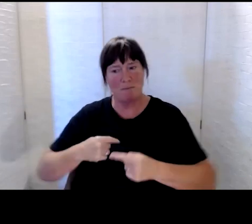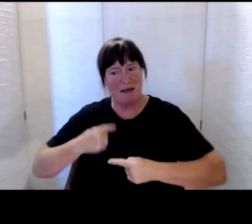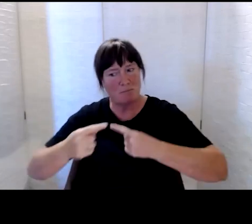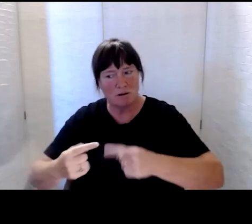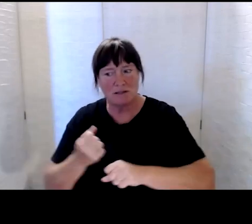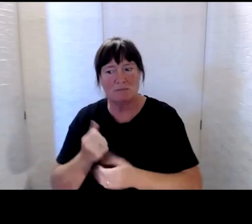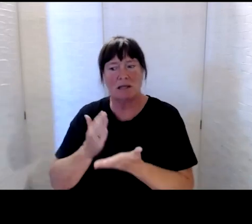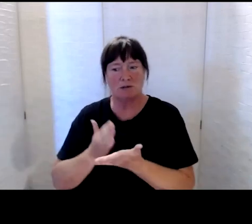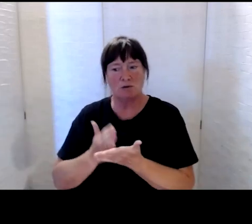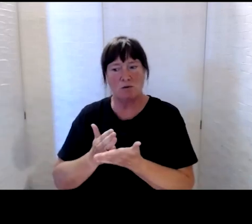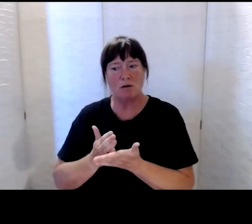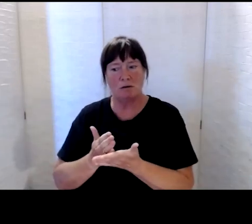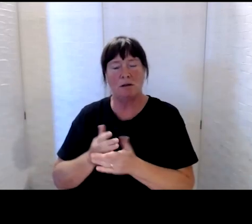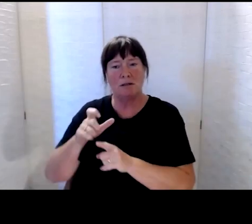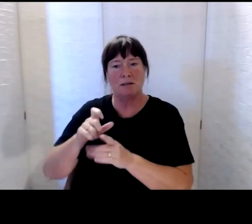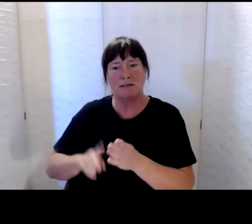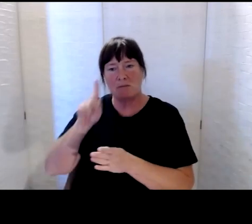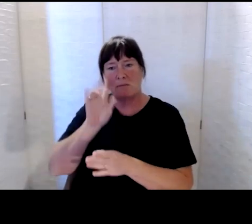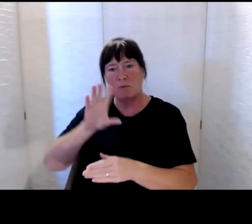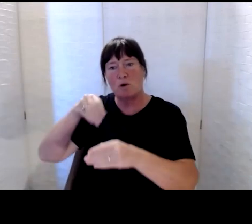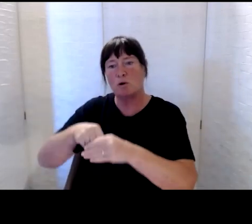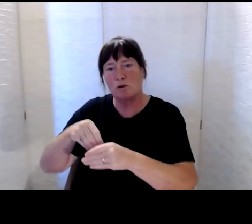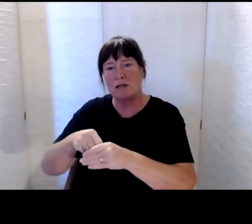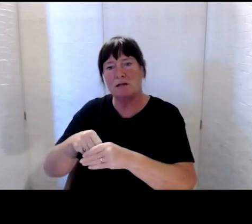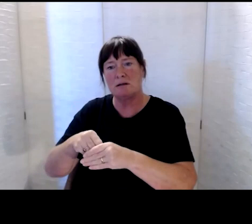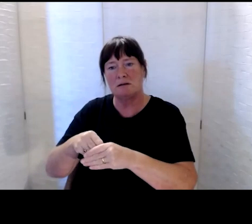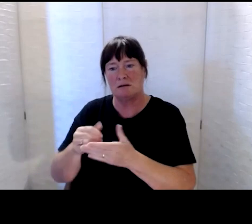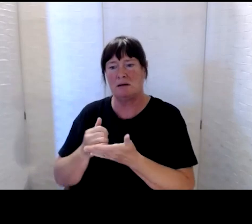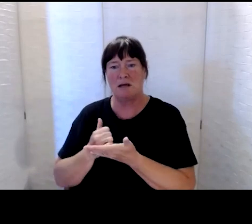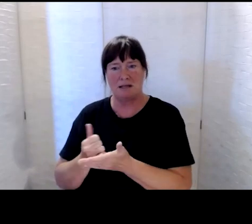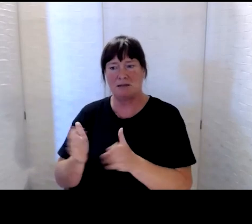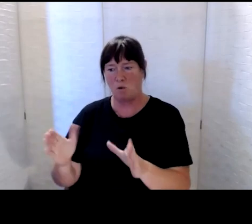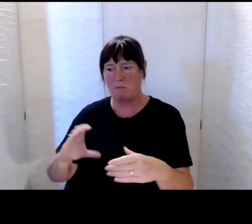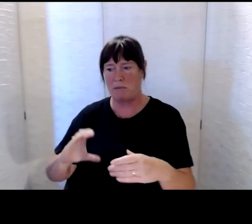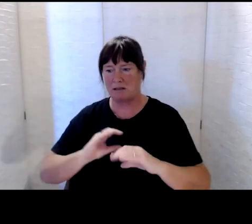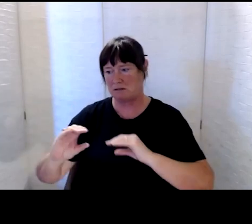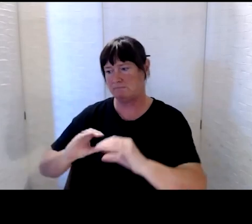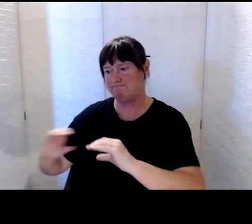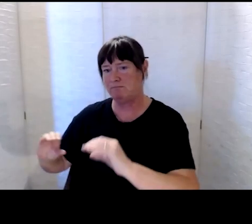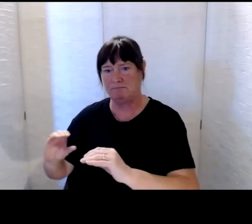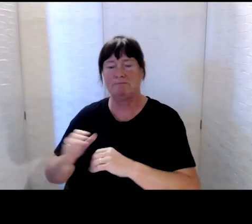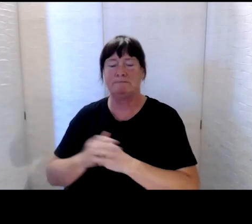and to organise a Community Support Package for disabled people,